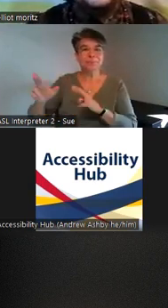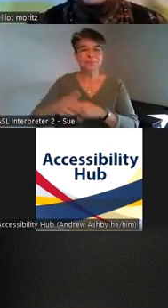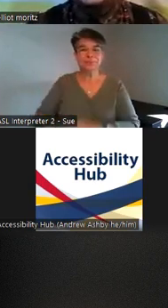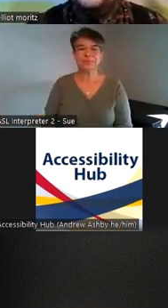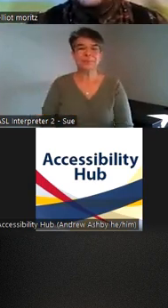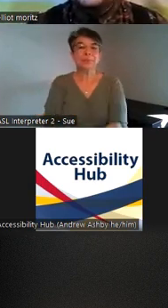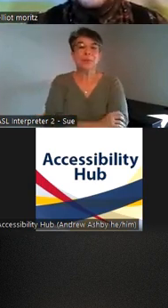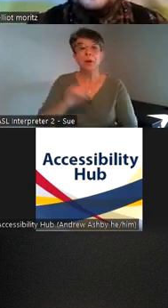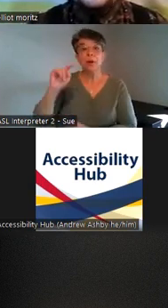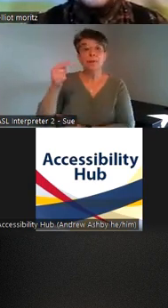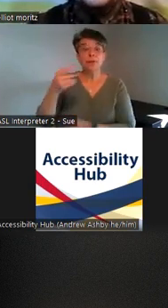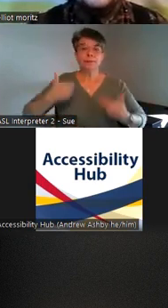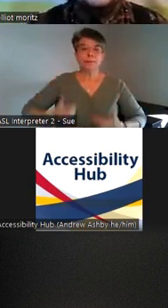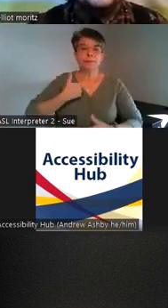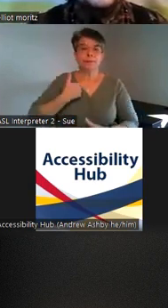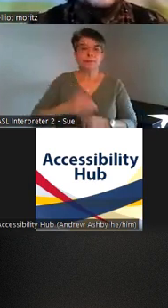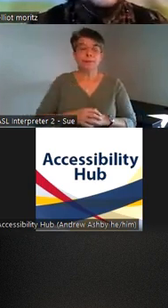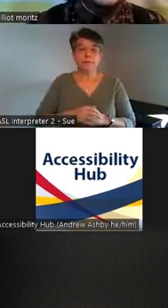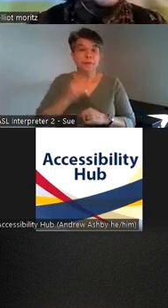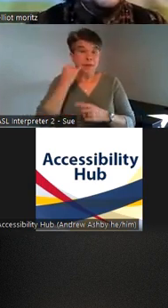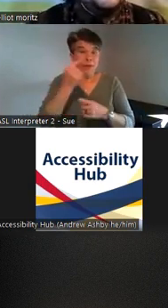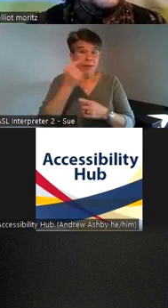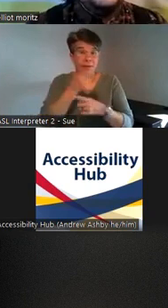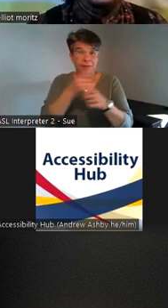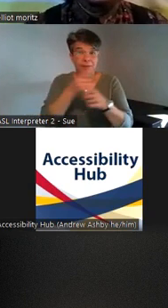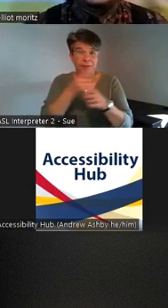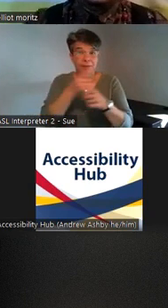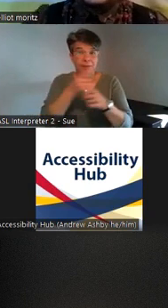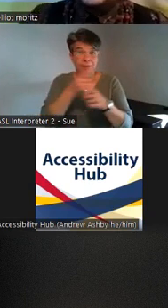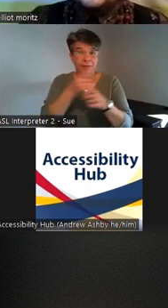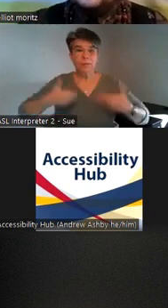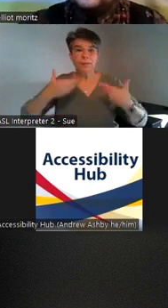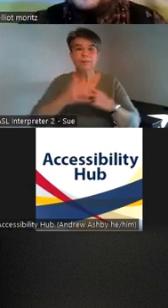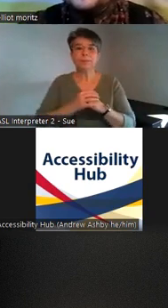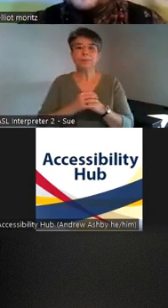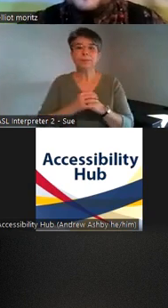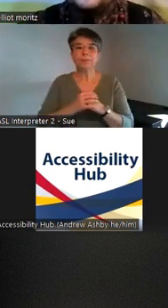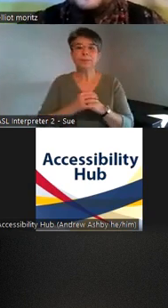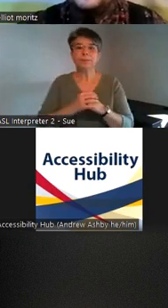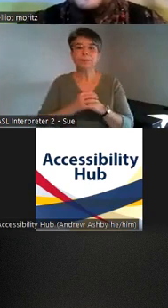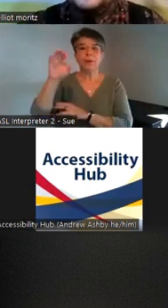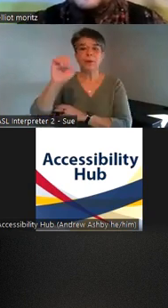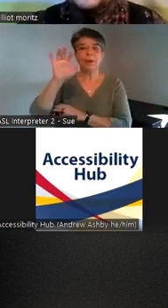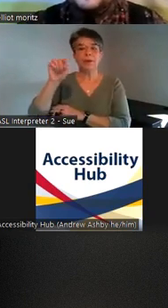myself um to any of you who don't know me um my name is Elliot Morris um I'm 26 years old